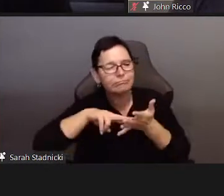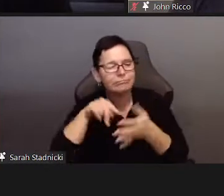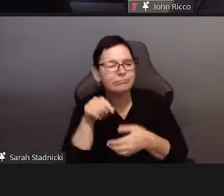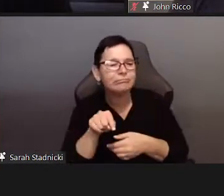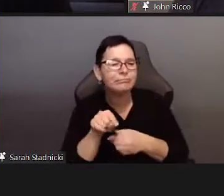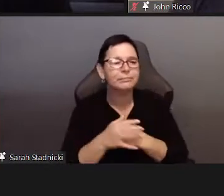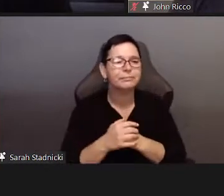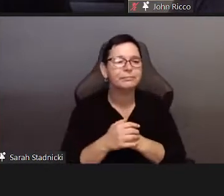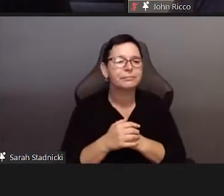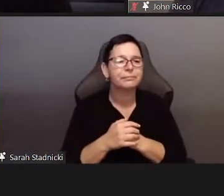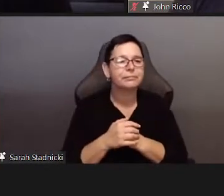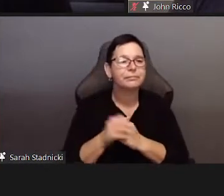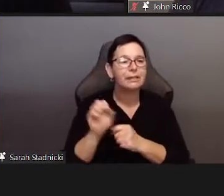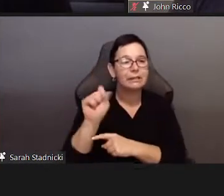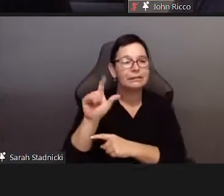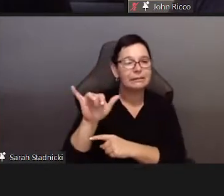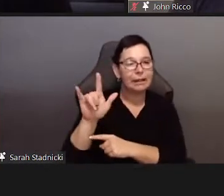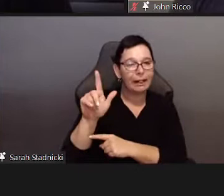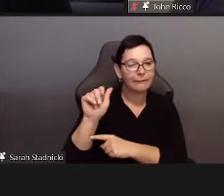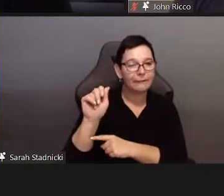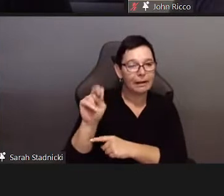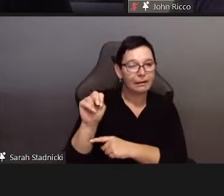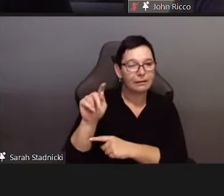I think it’s under-theorized in many frameworks,